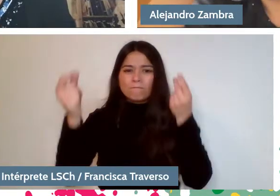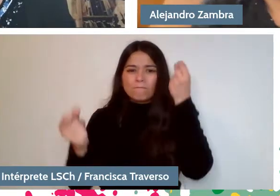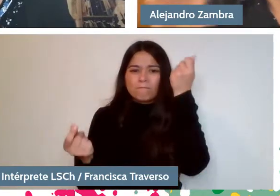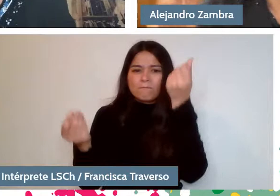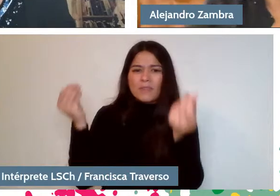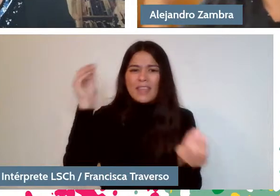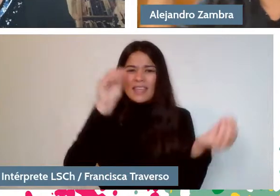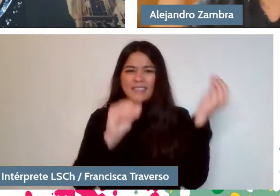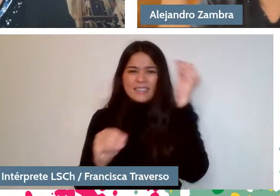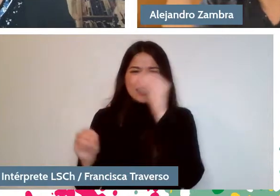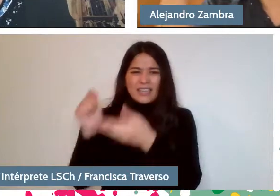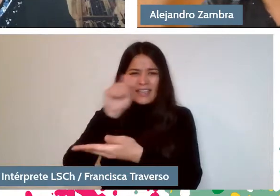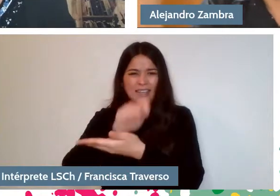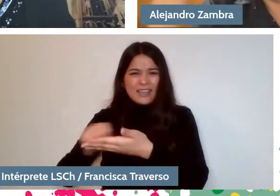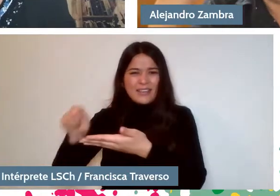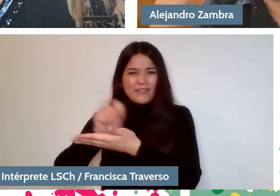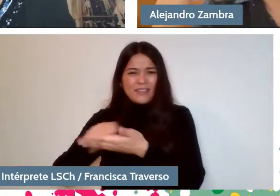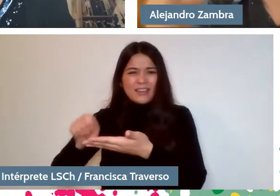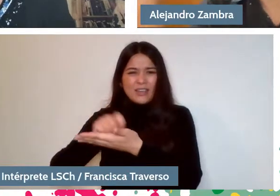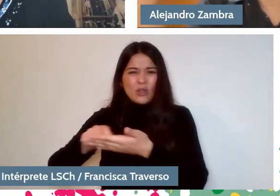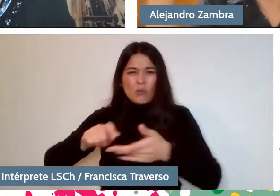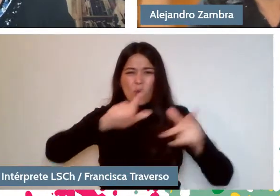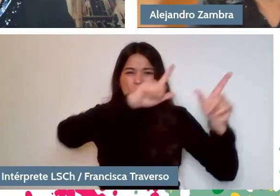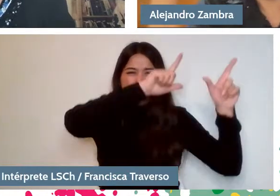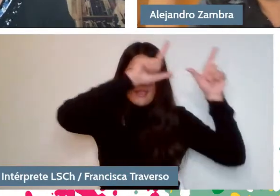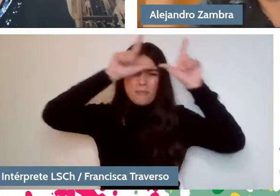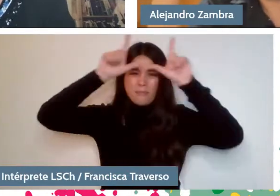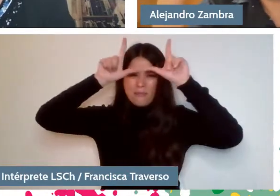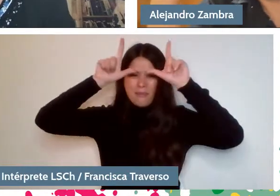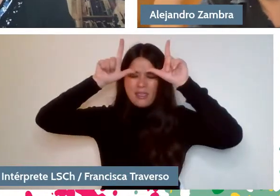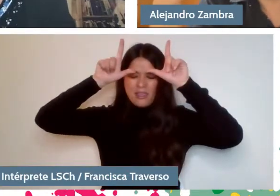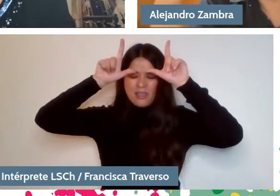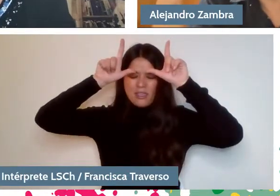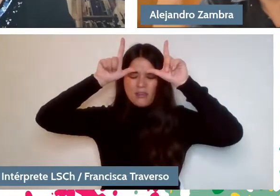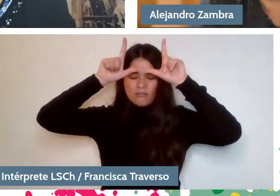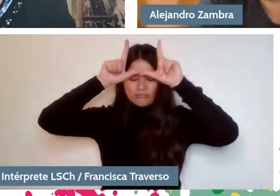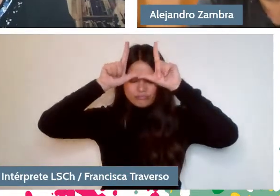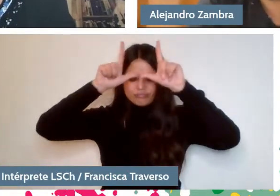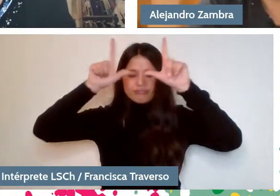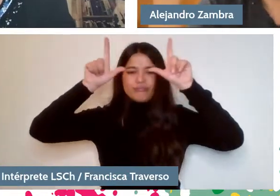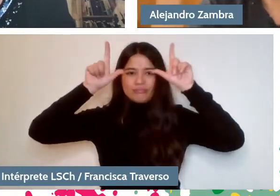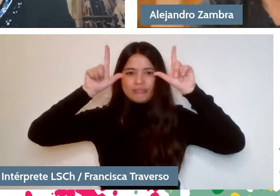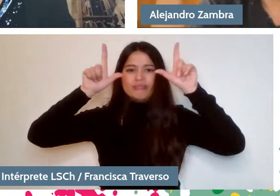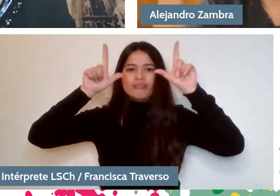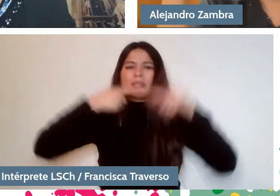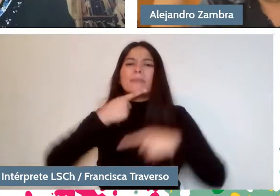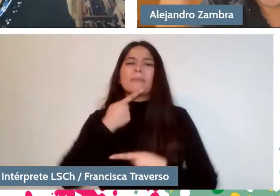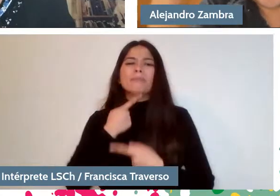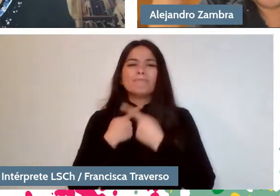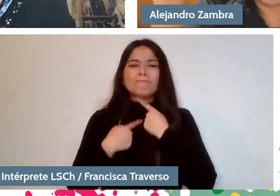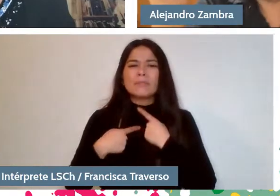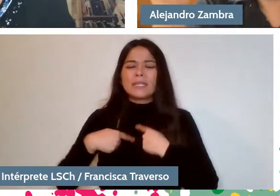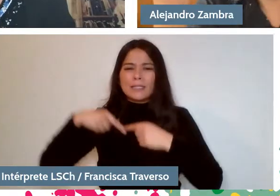that did not seem right or that was troubling me or that interested me because I did not understand well.